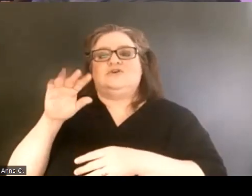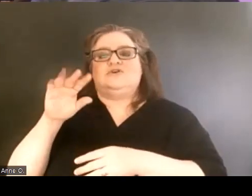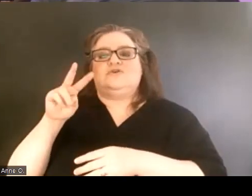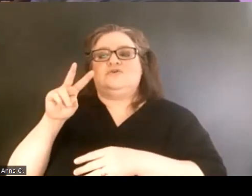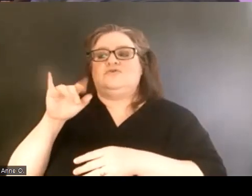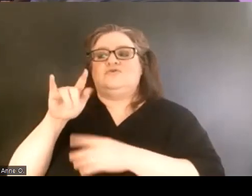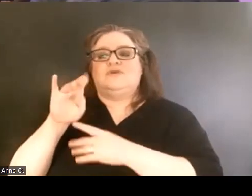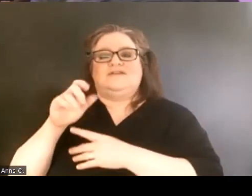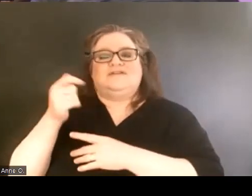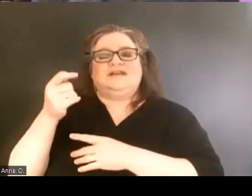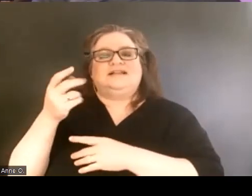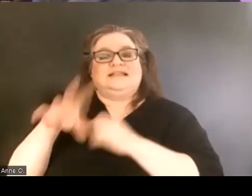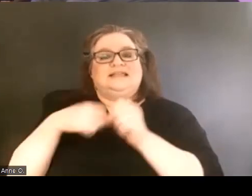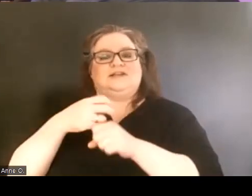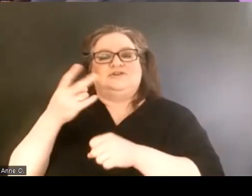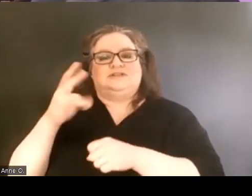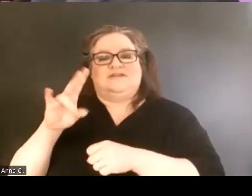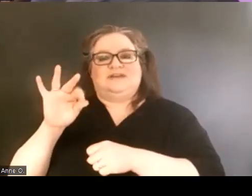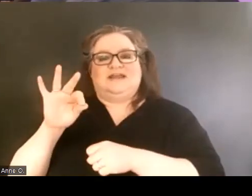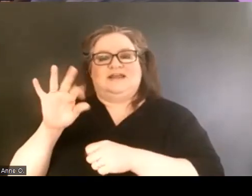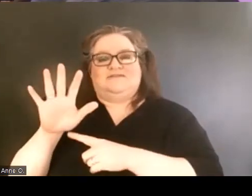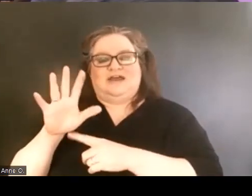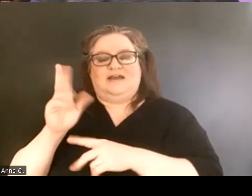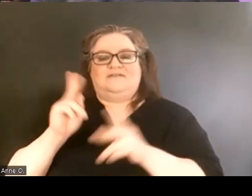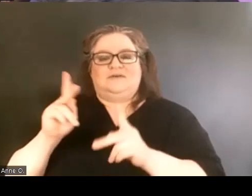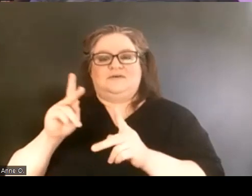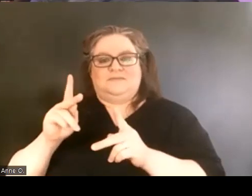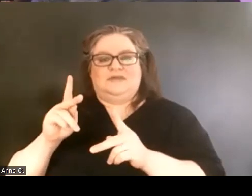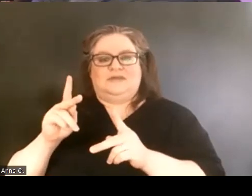The Miami people whose name our university carries